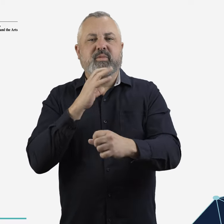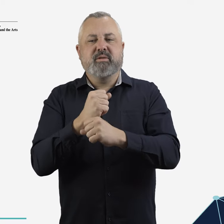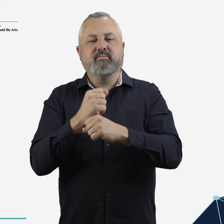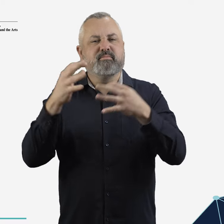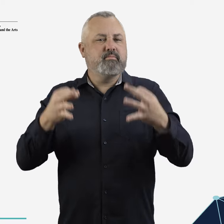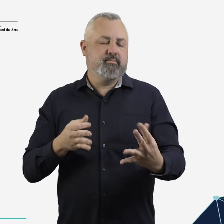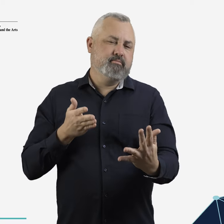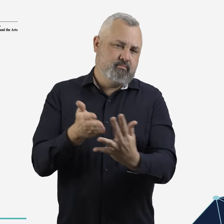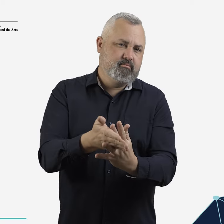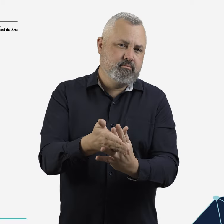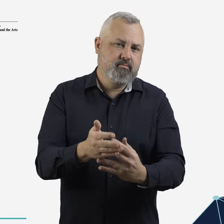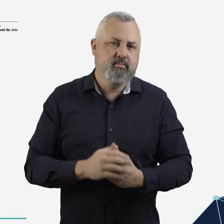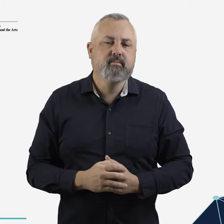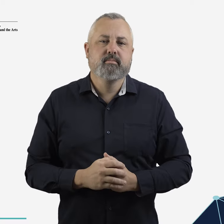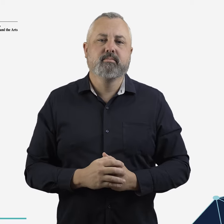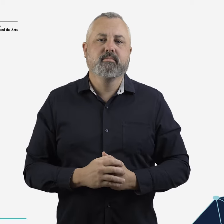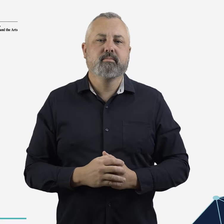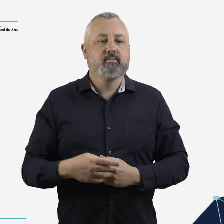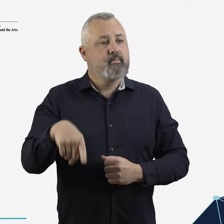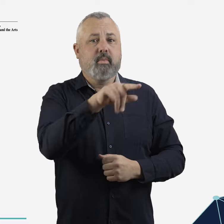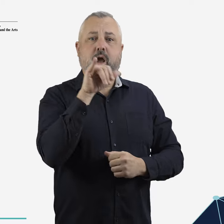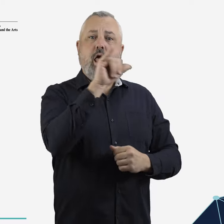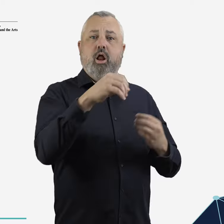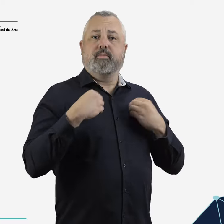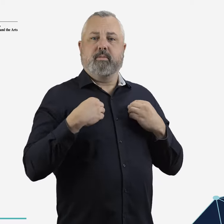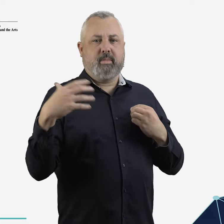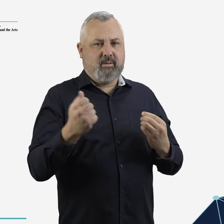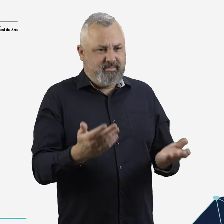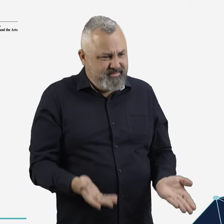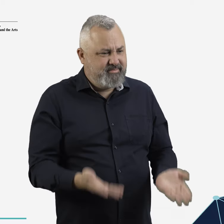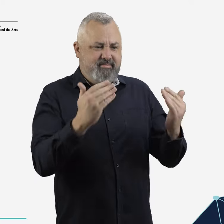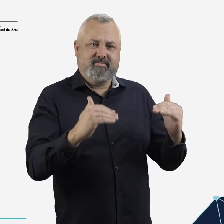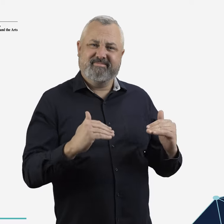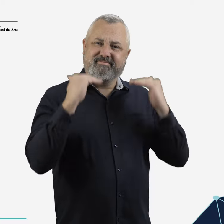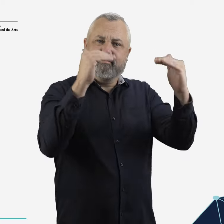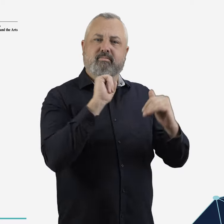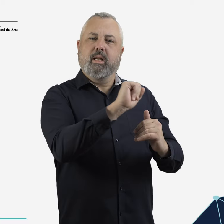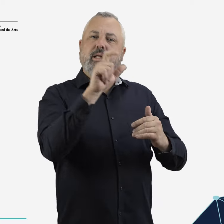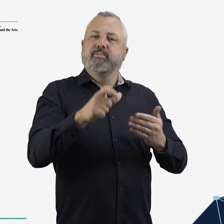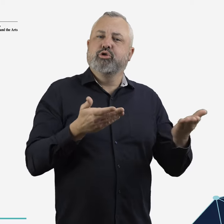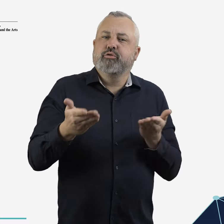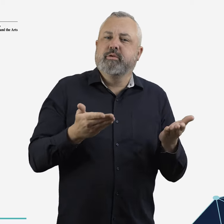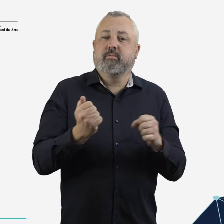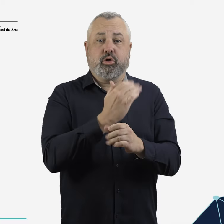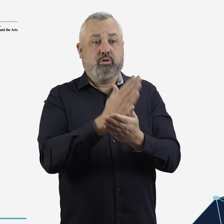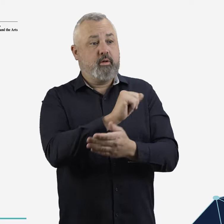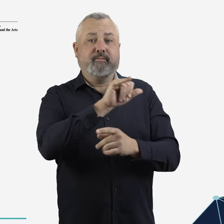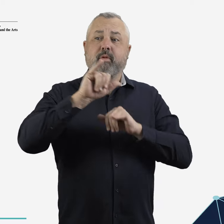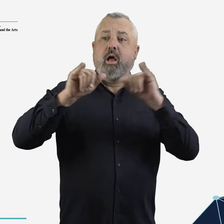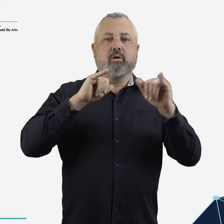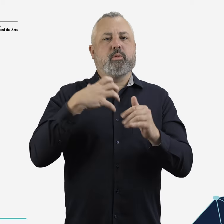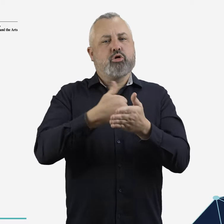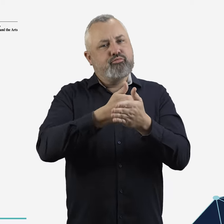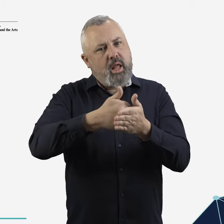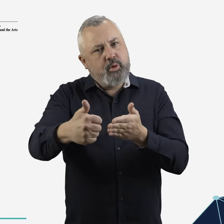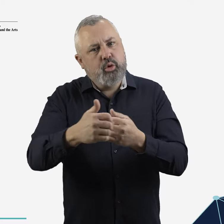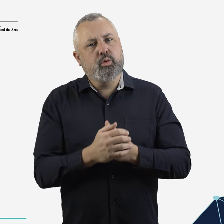The government will act to make airlines more accountable to customers for delivering flights as scheduled,